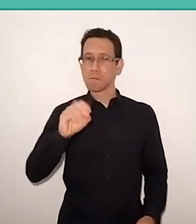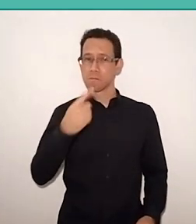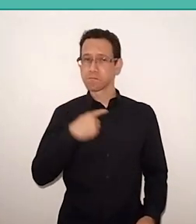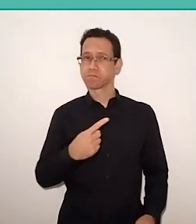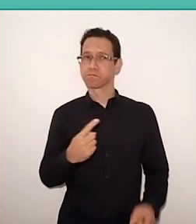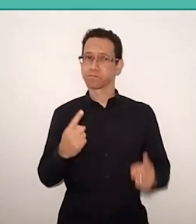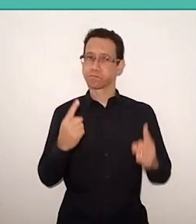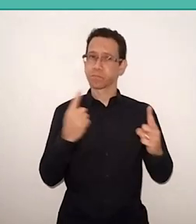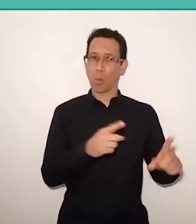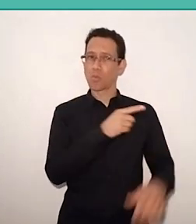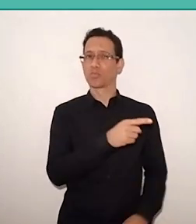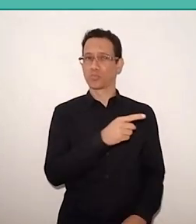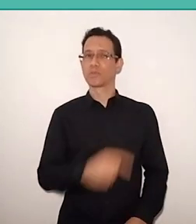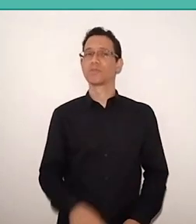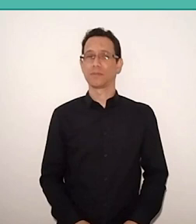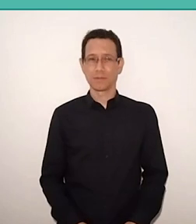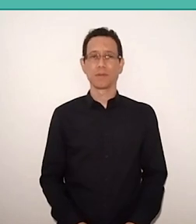Paulo Freire has this